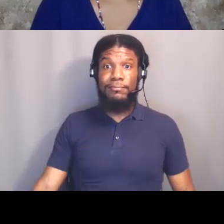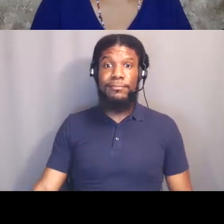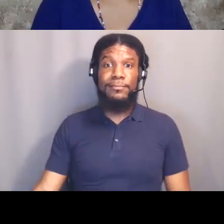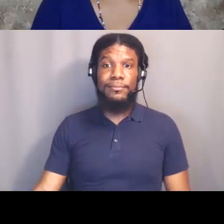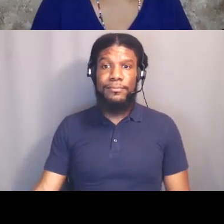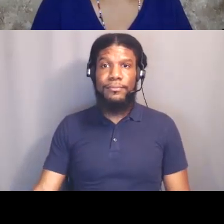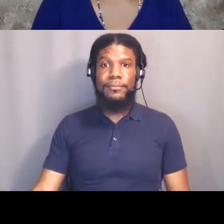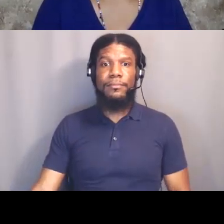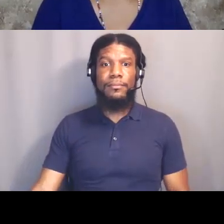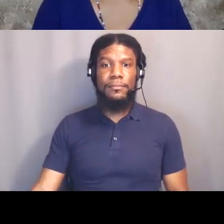So I'm gonna just